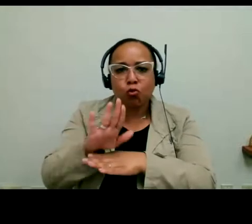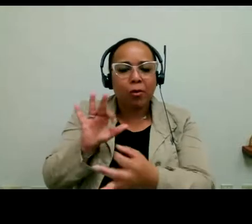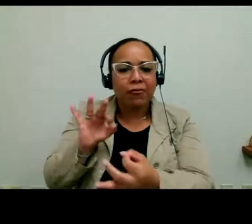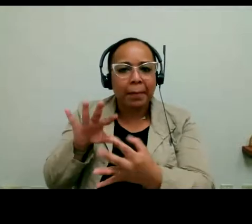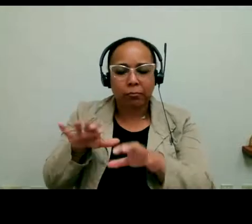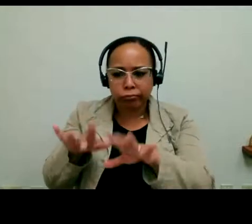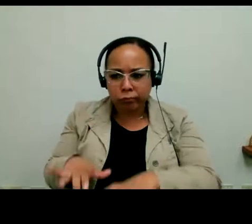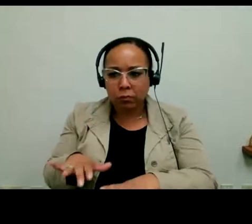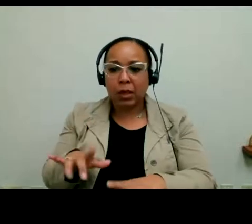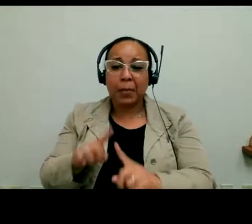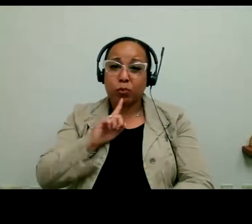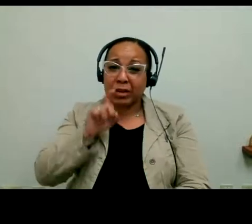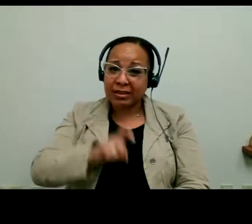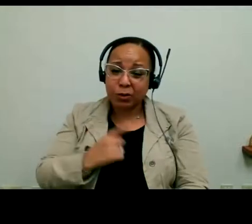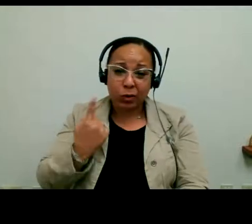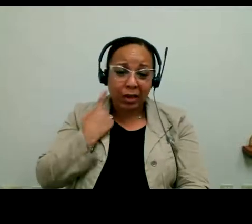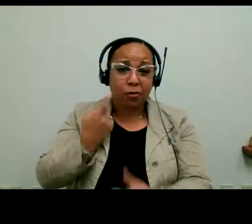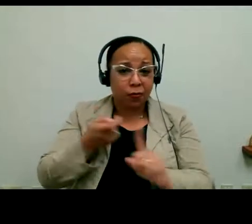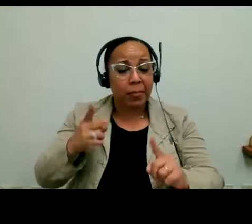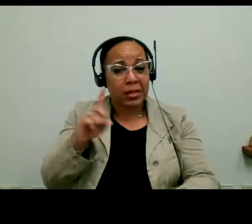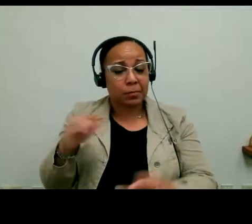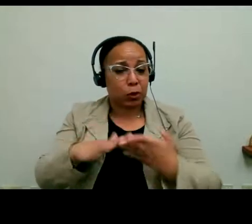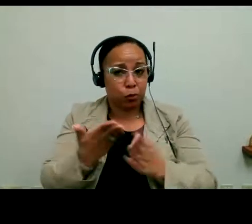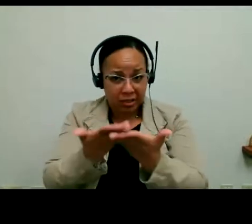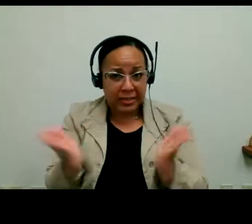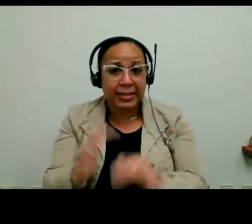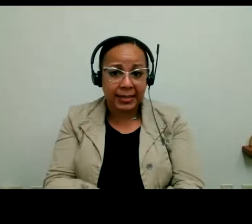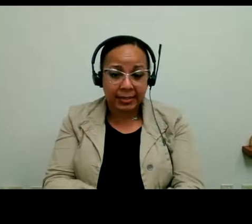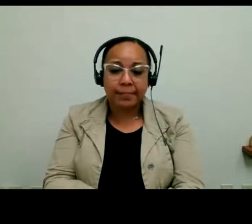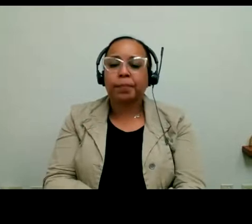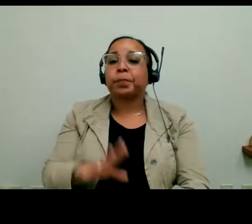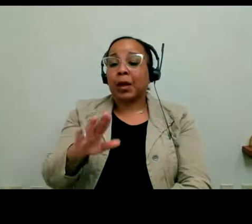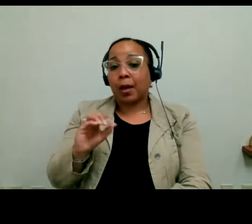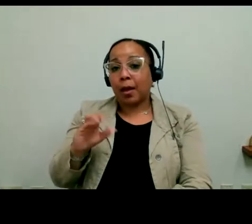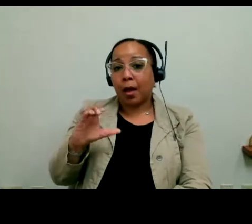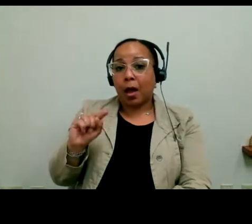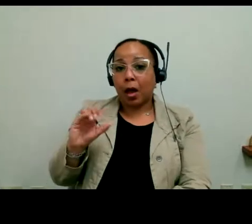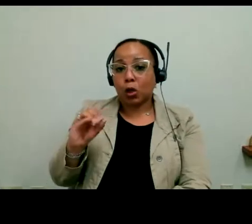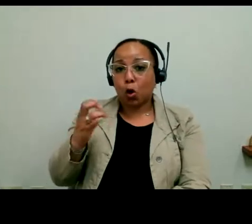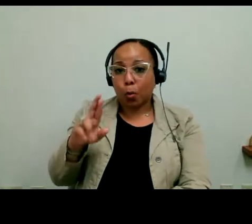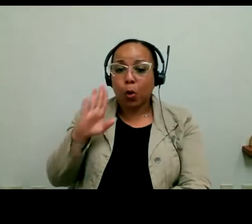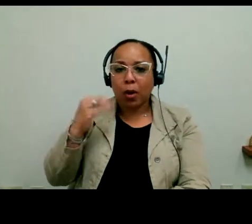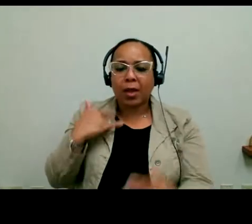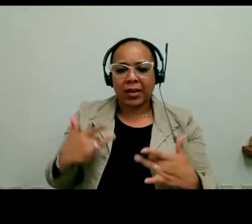from the disability community. And then in October we will have an